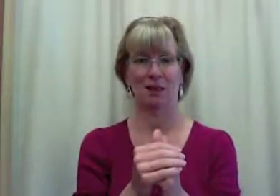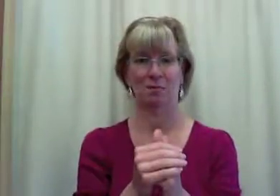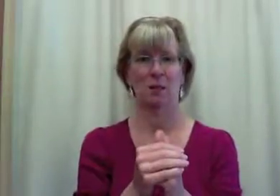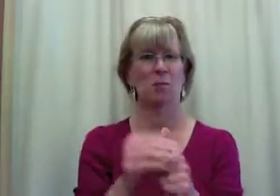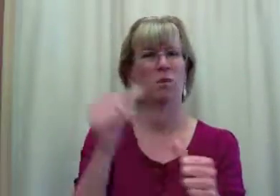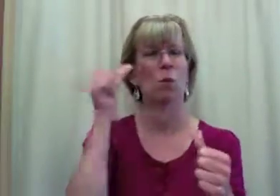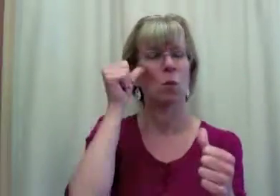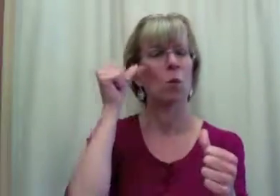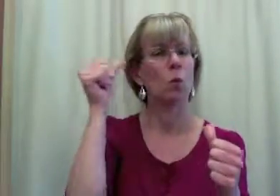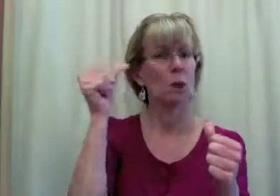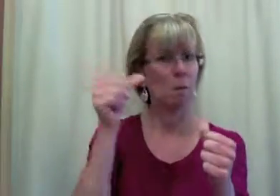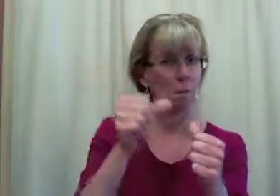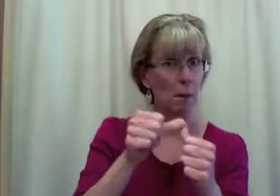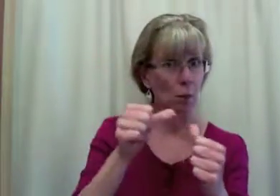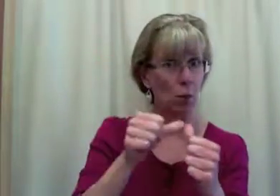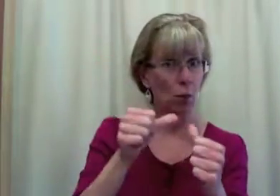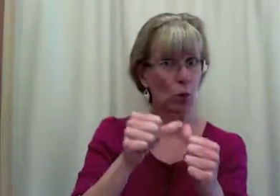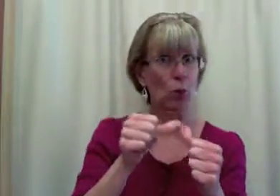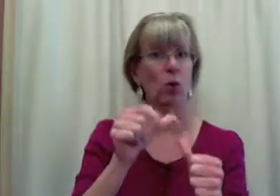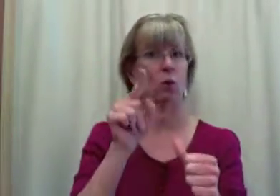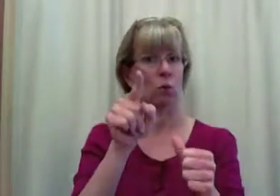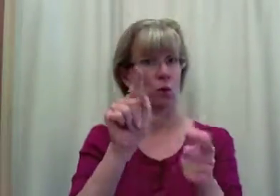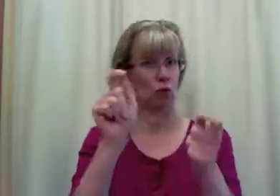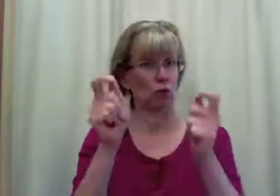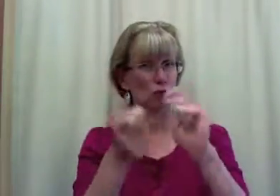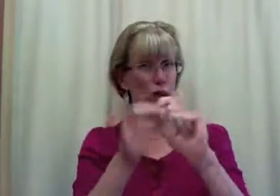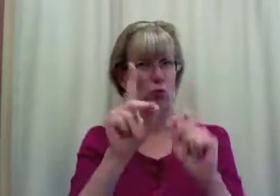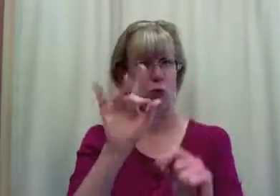Remember, if you want to change your diet